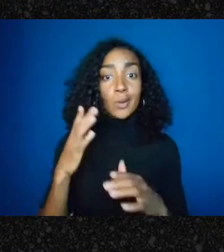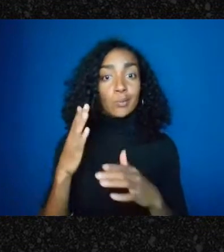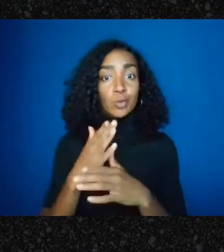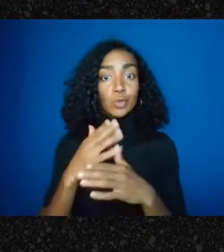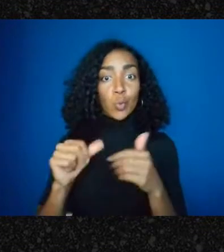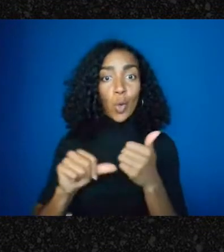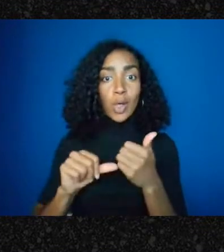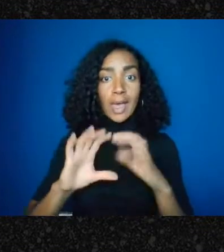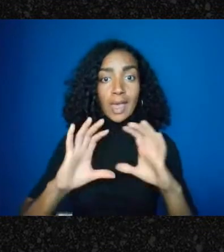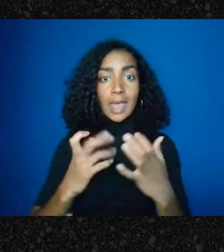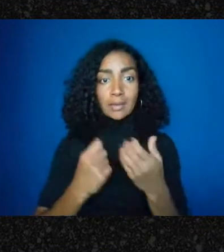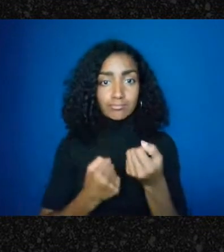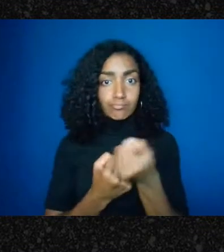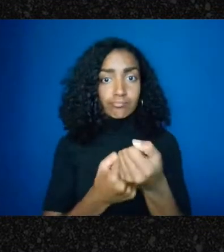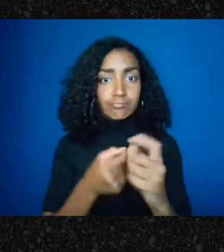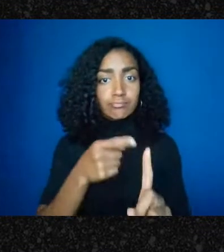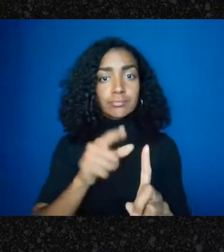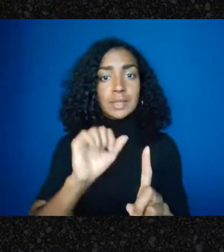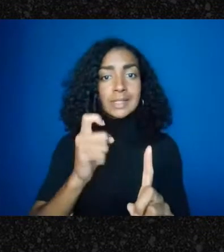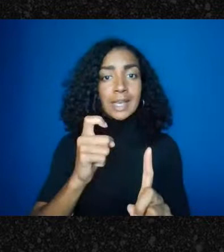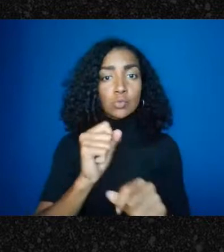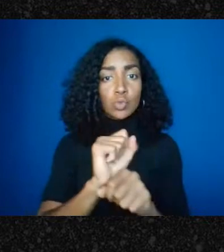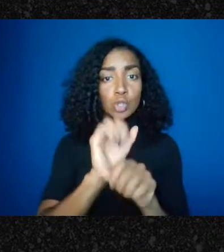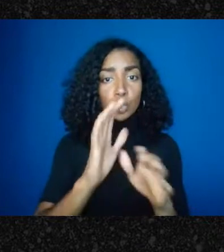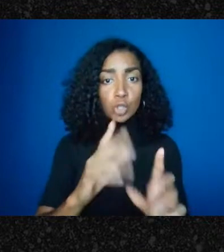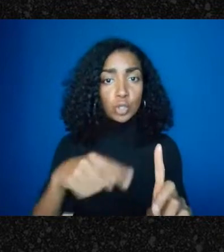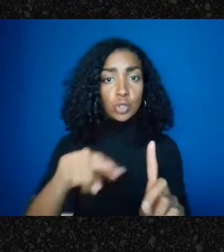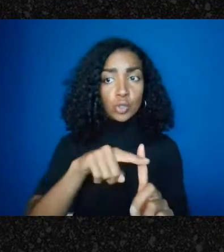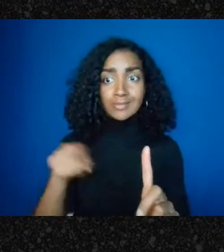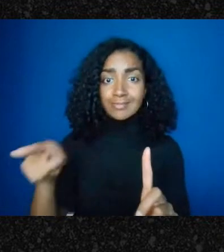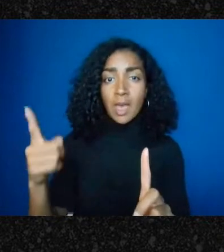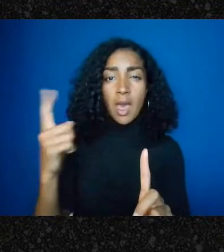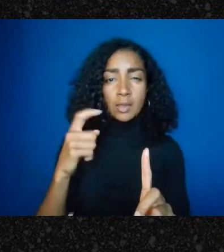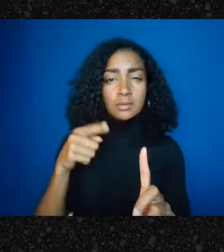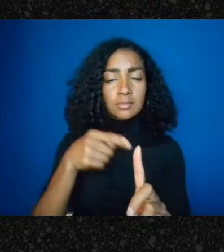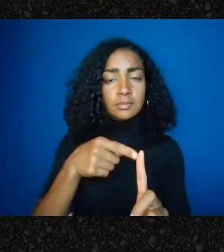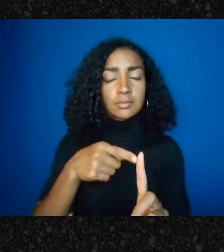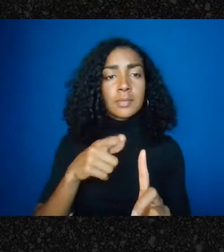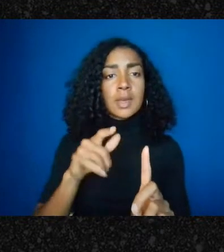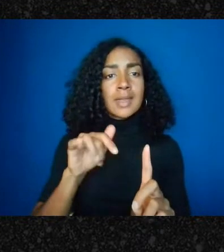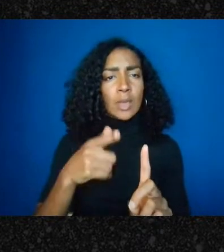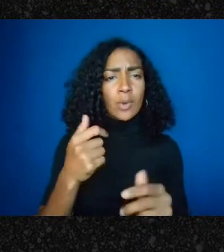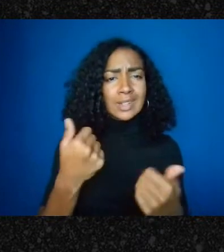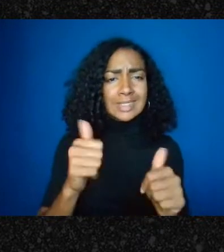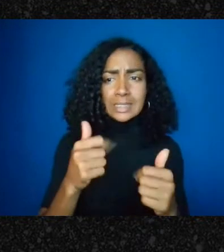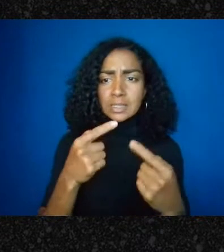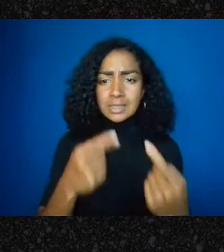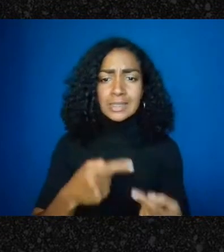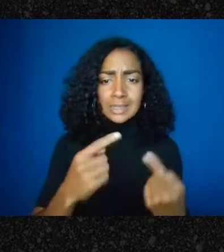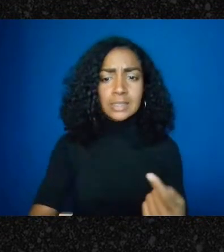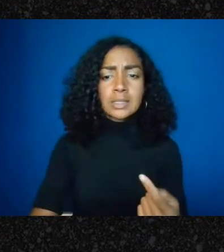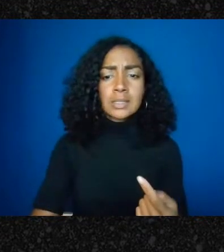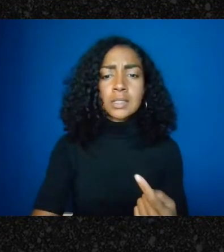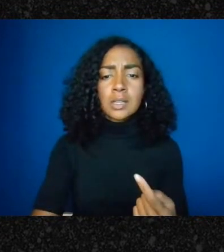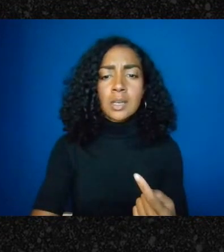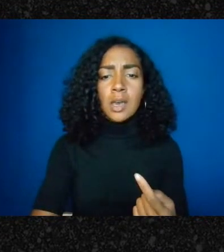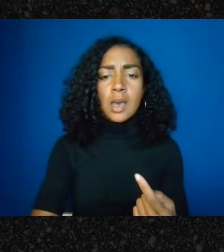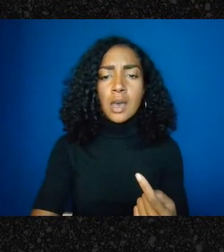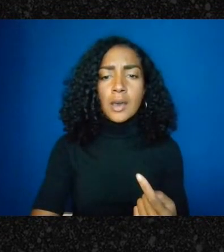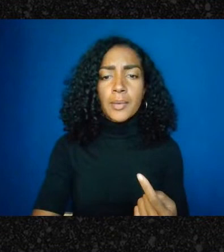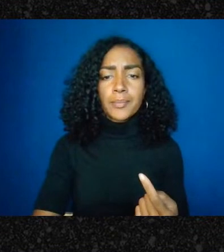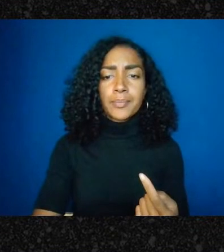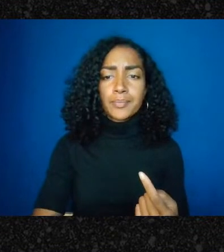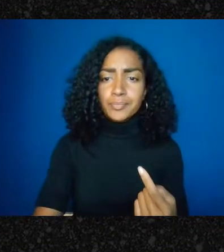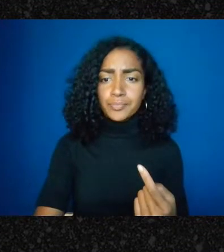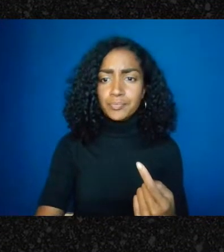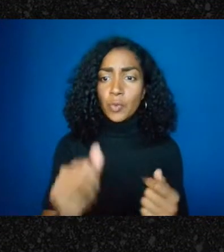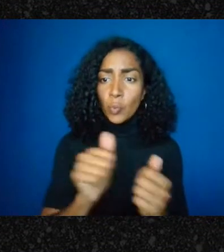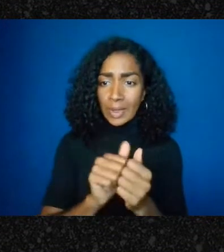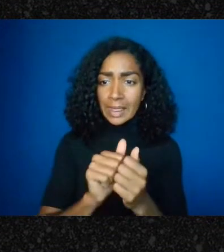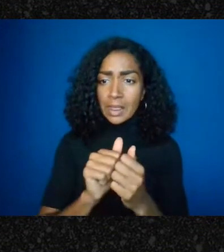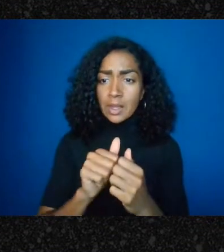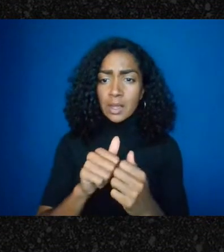that were having trouble um banking because of patriot act restrictions,